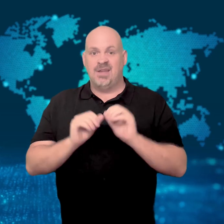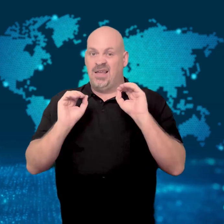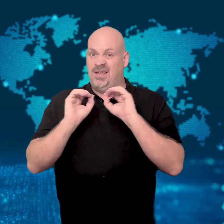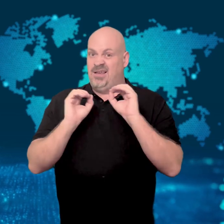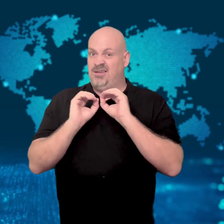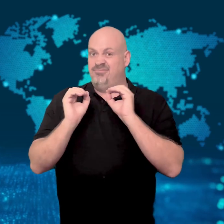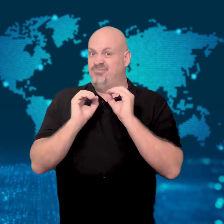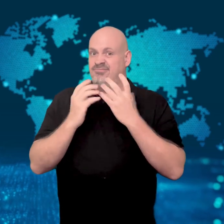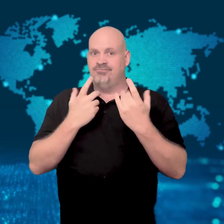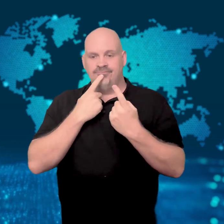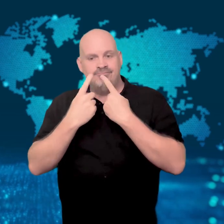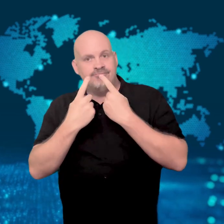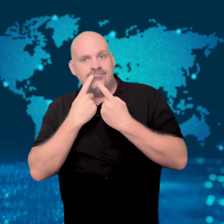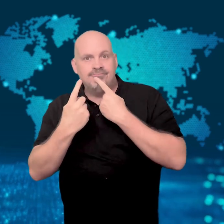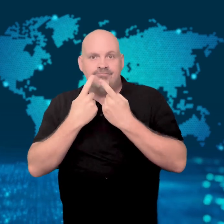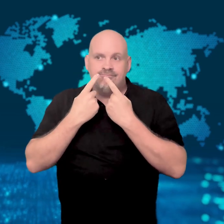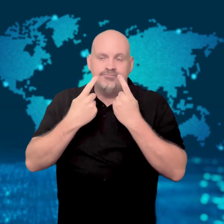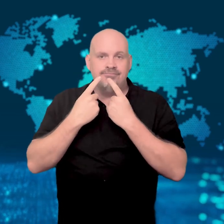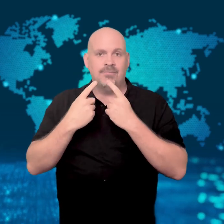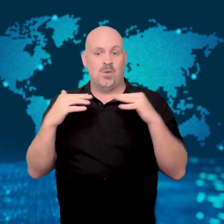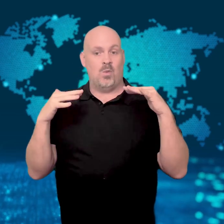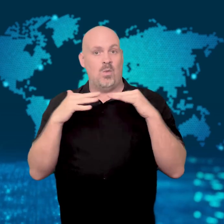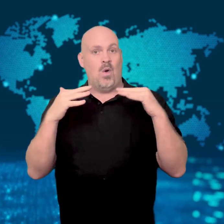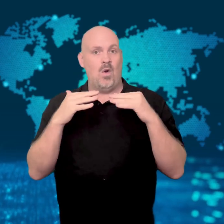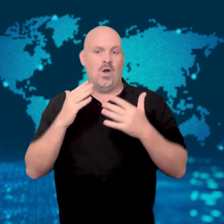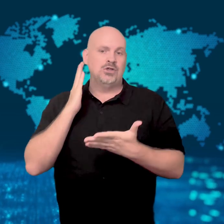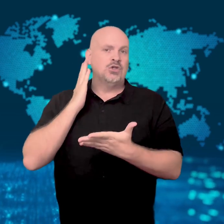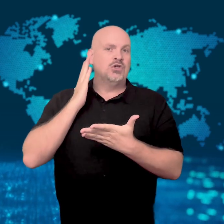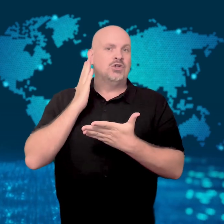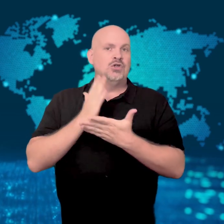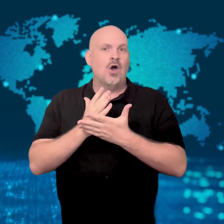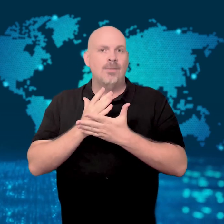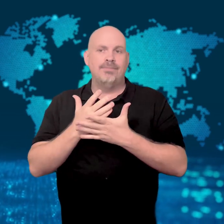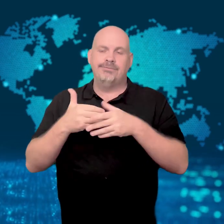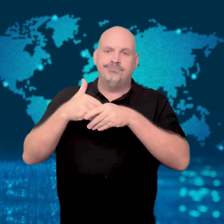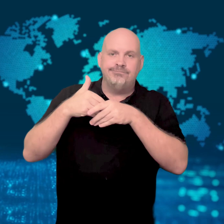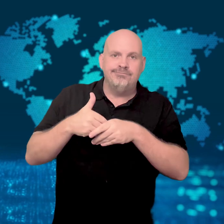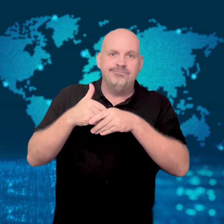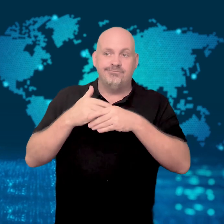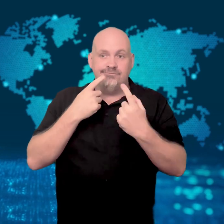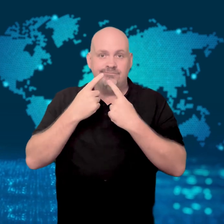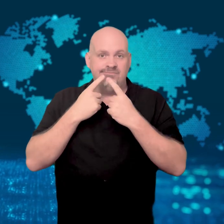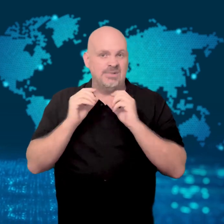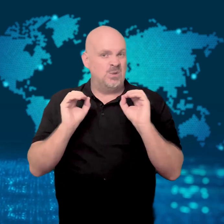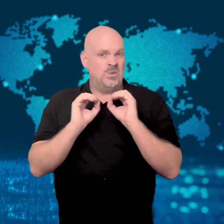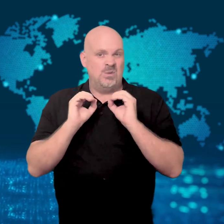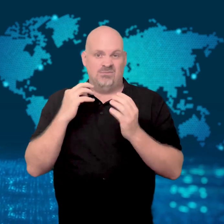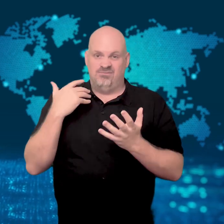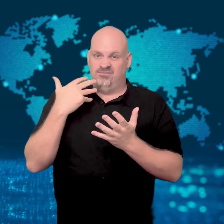There are not yet talks to end the war.